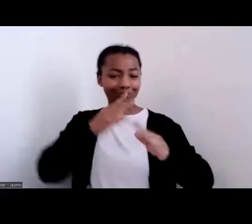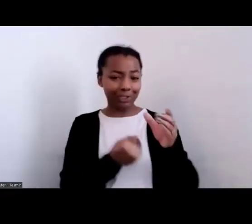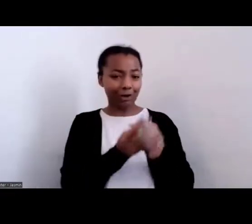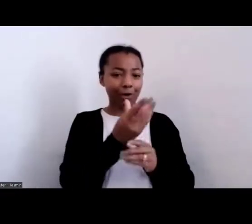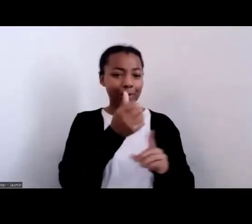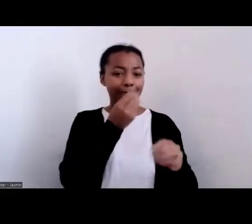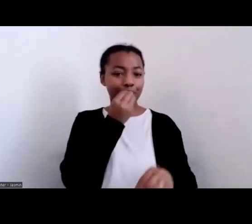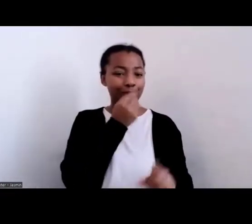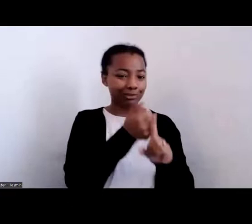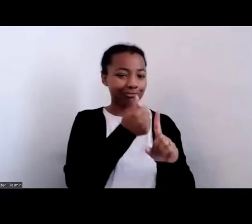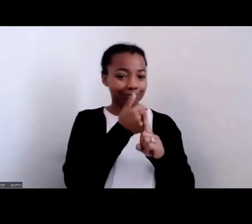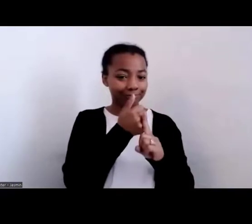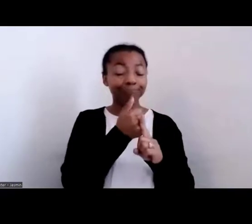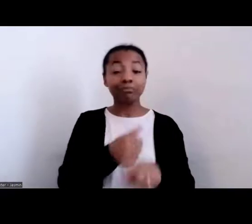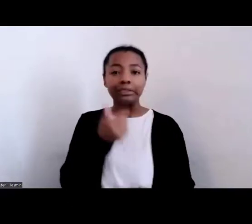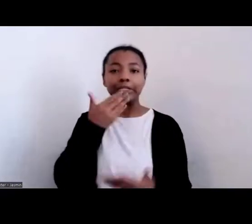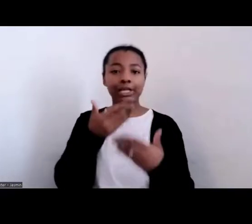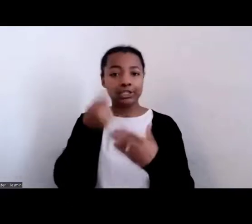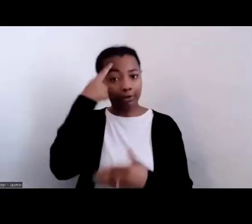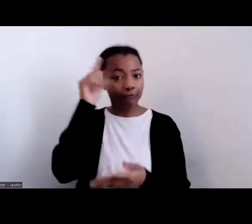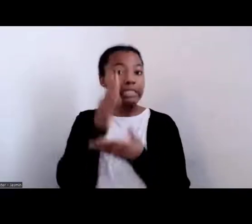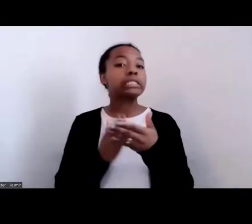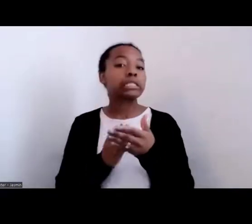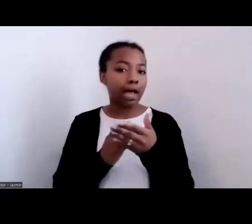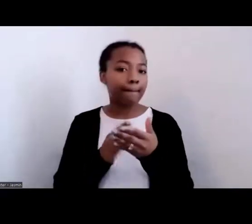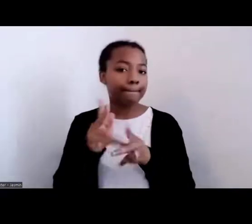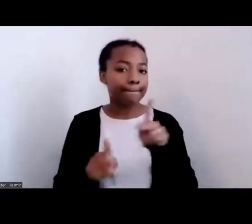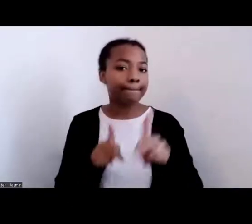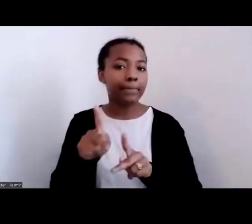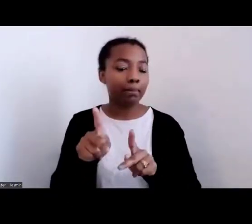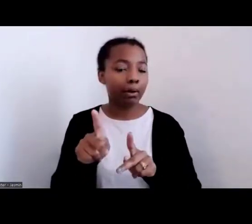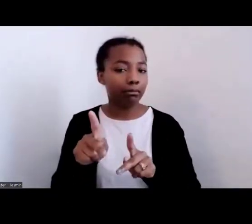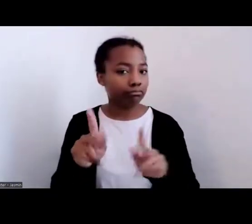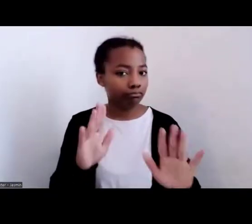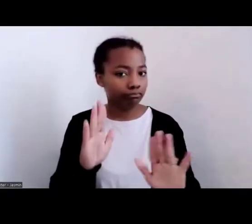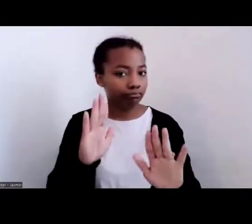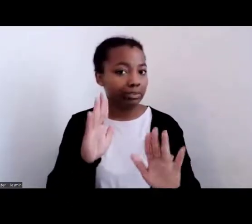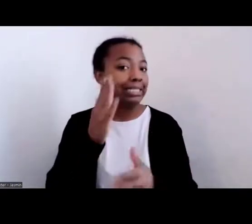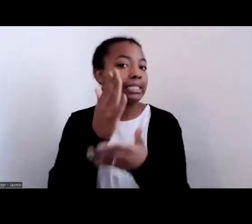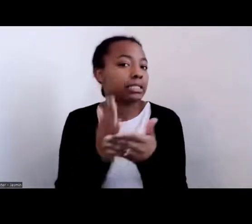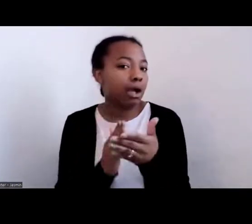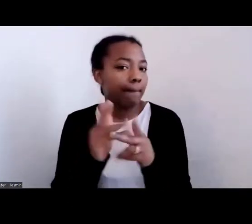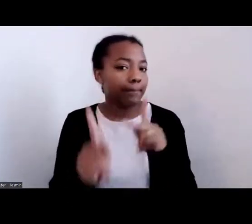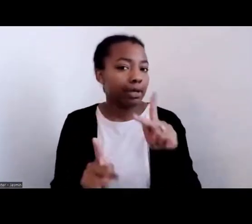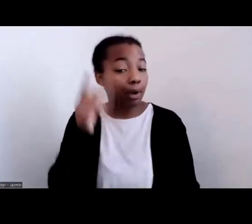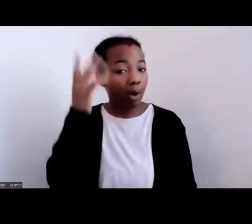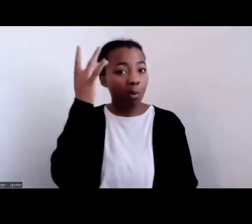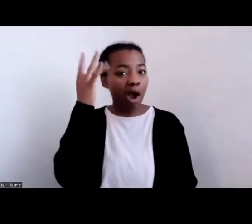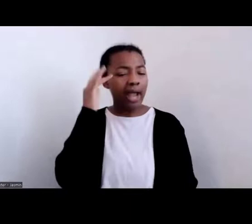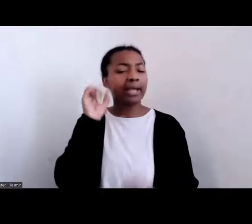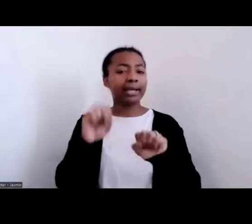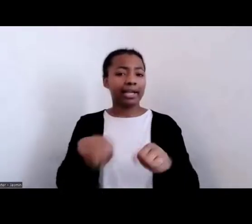And I say that very specifically because we can easily move into the space of shaming people who choose not